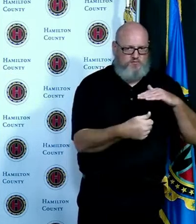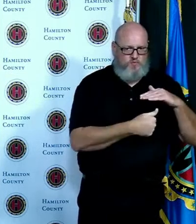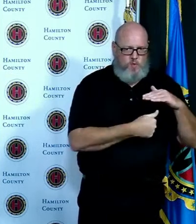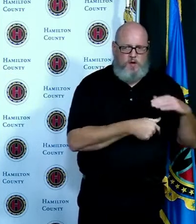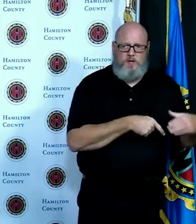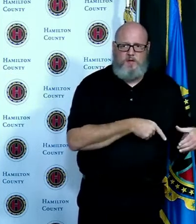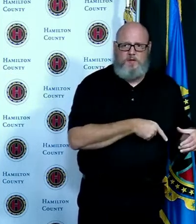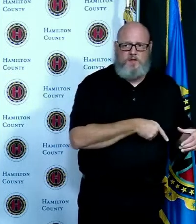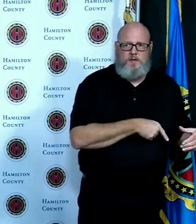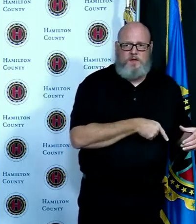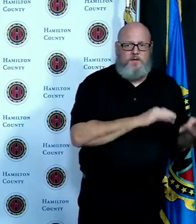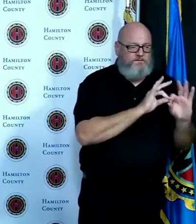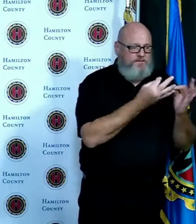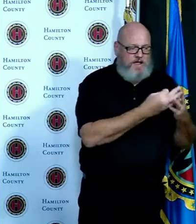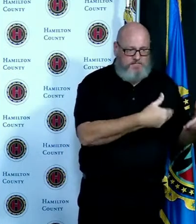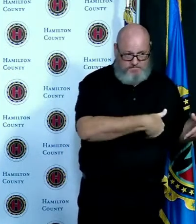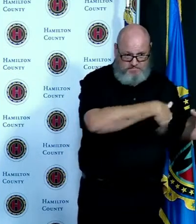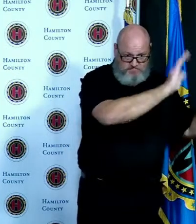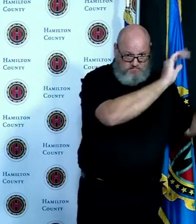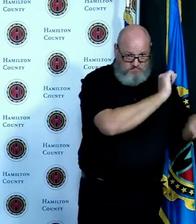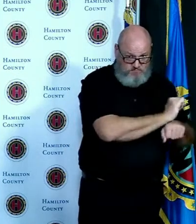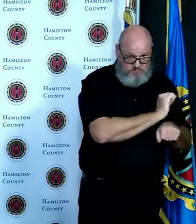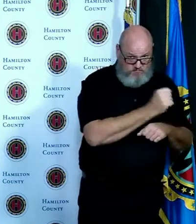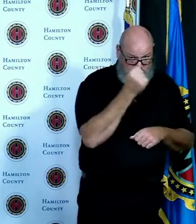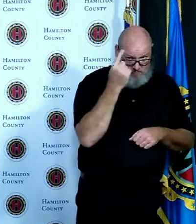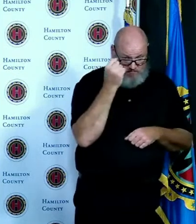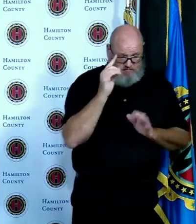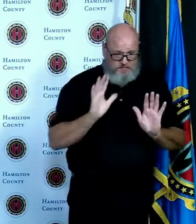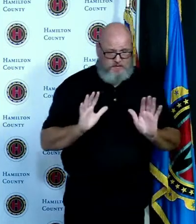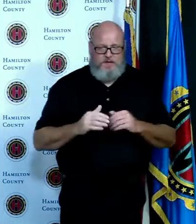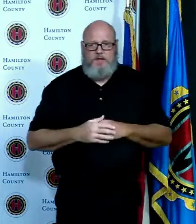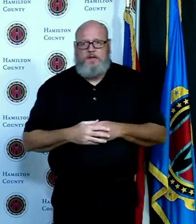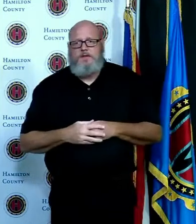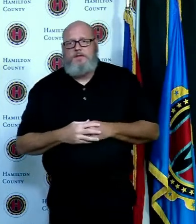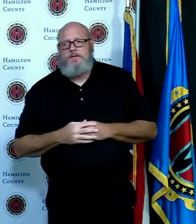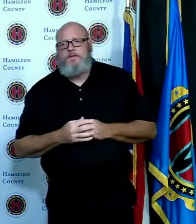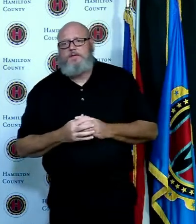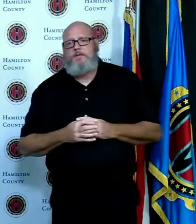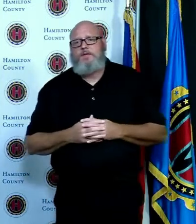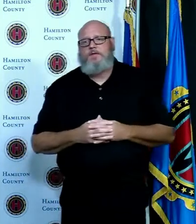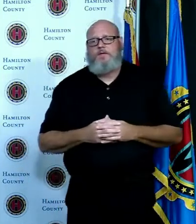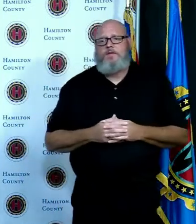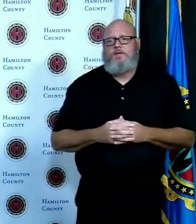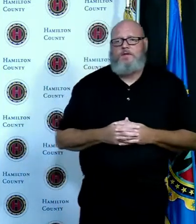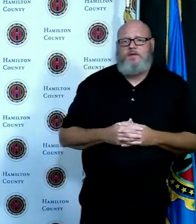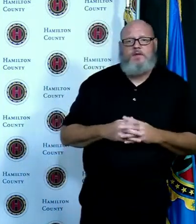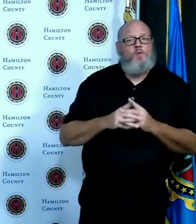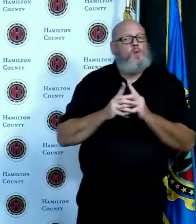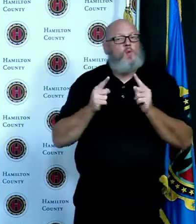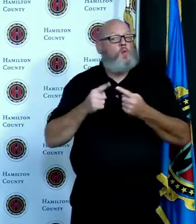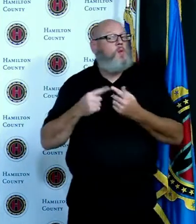family or quarantine her family so that they're not out there spreading this Covid-19. so I wanted